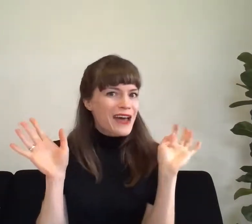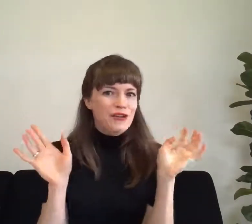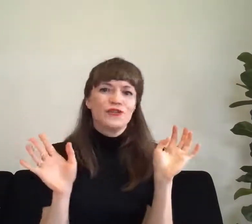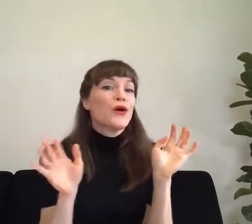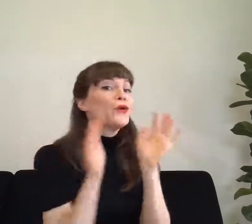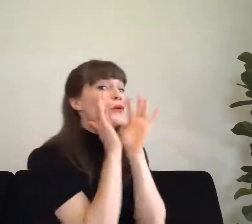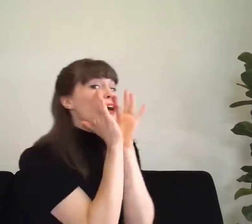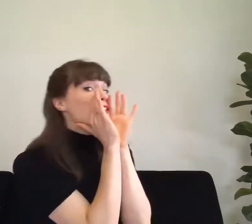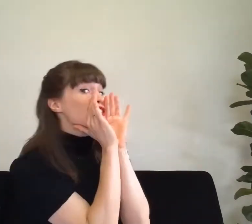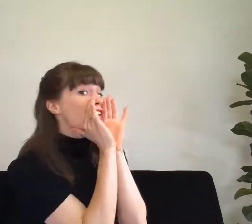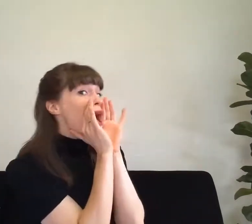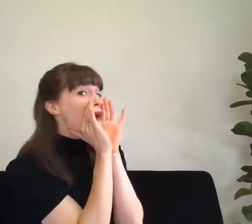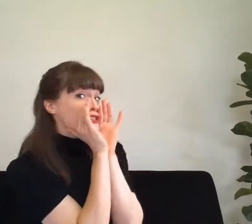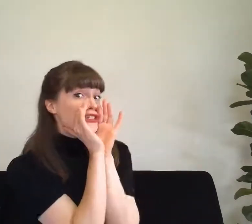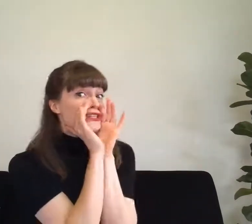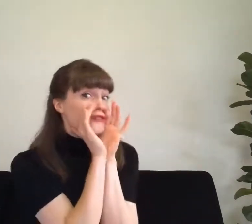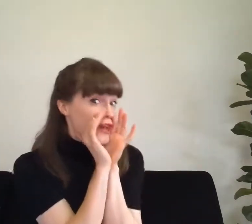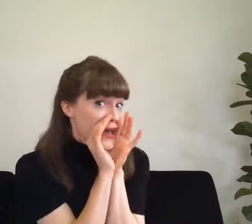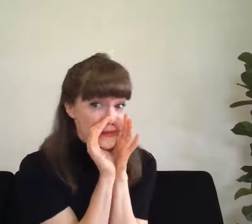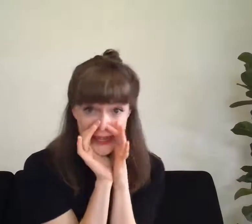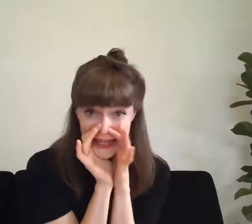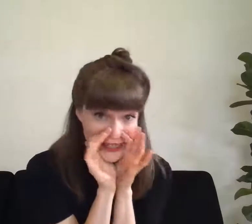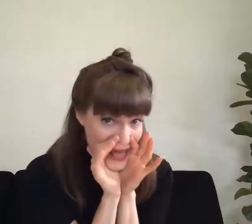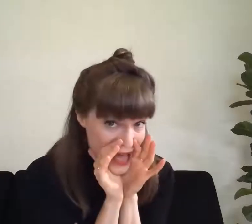scarecrow and shouted very loud